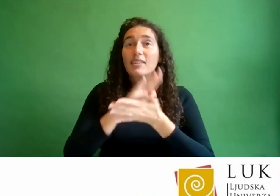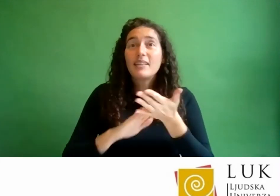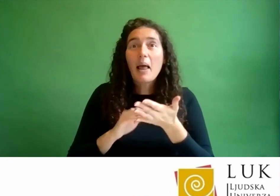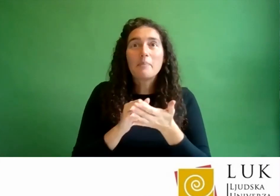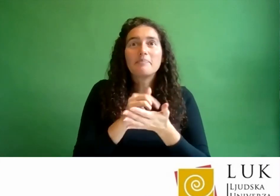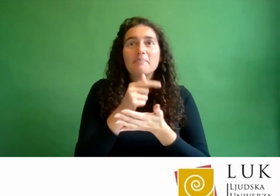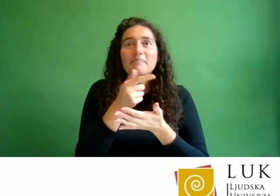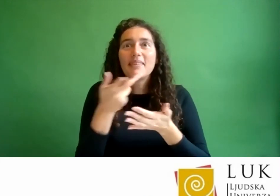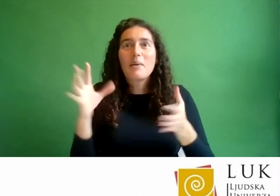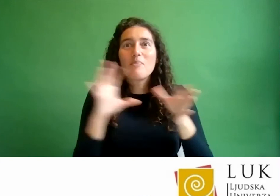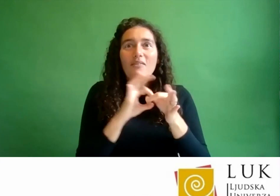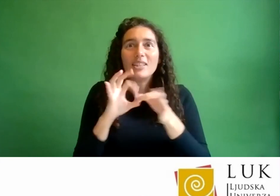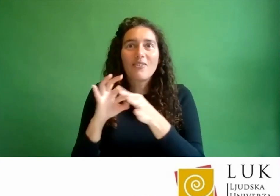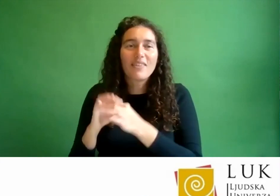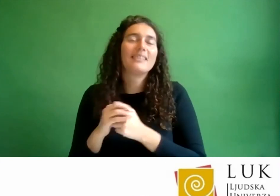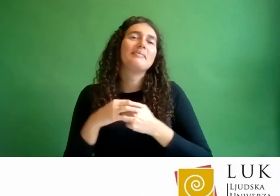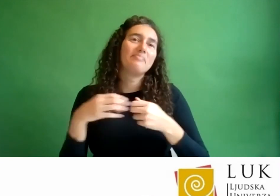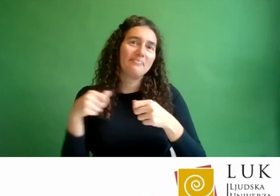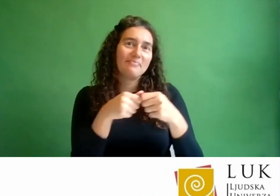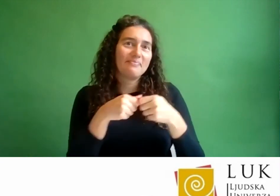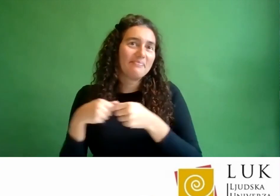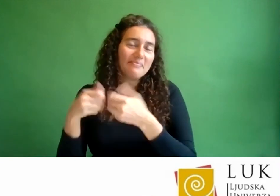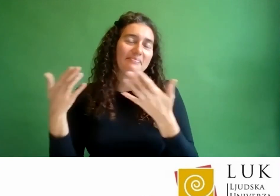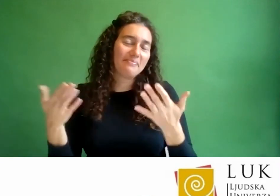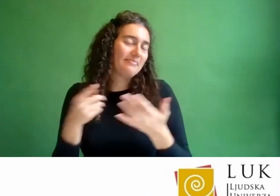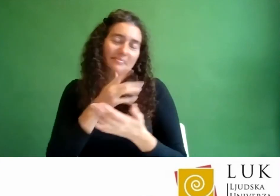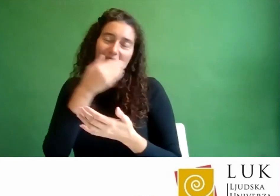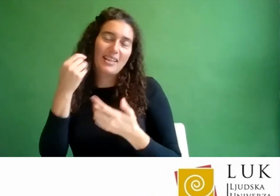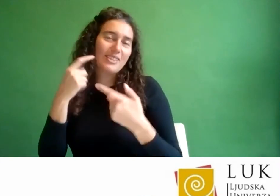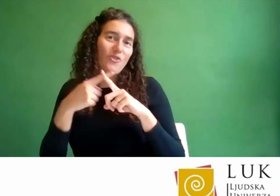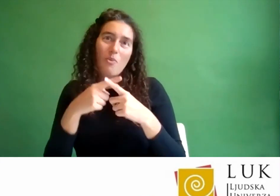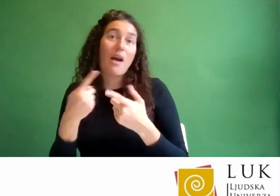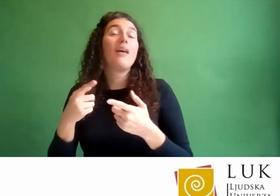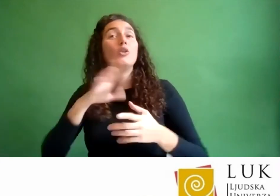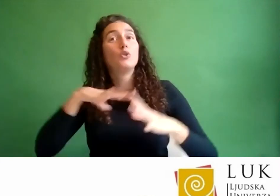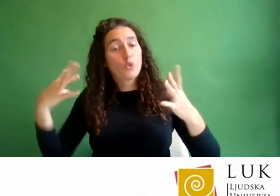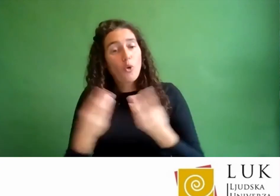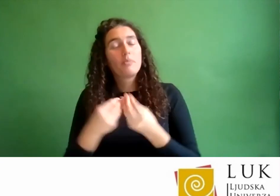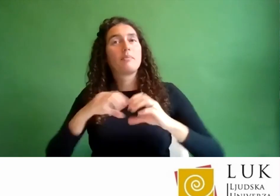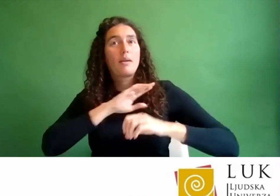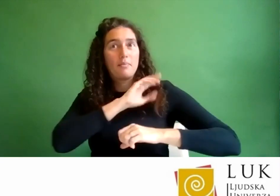are already emerging, and there is no doubt that we can do a lot together.